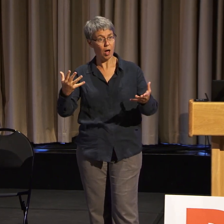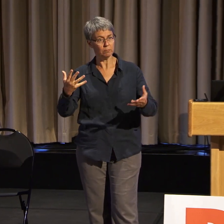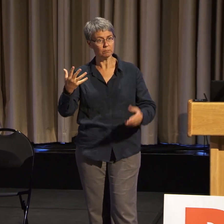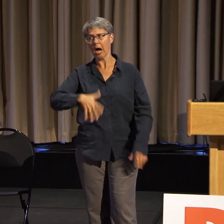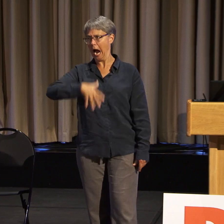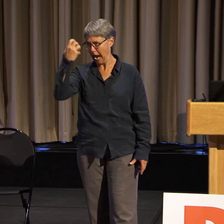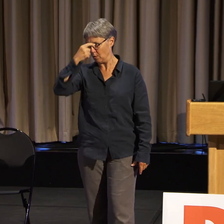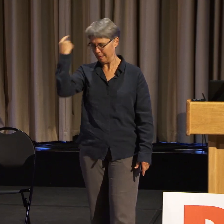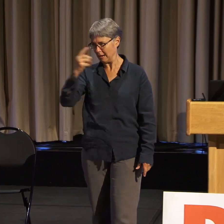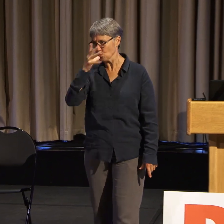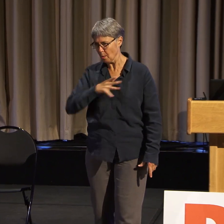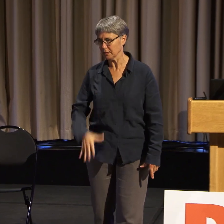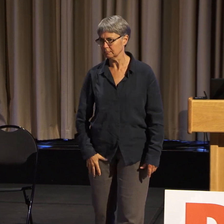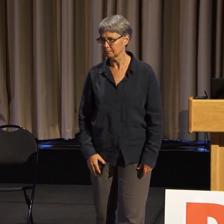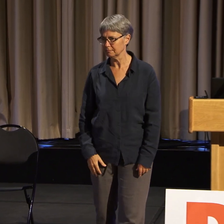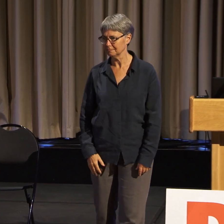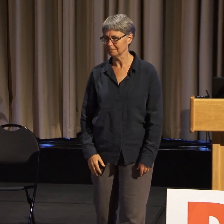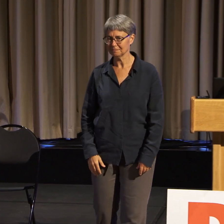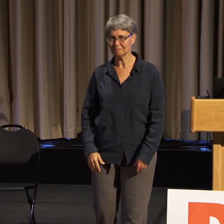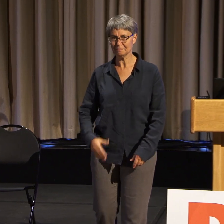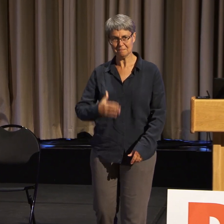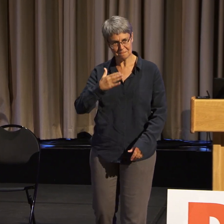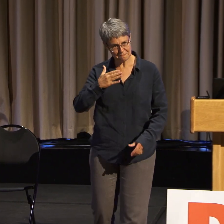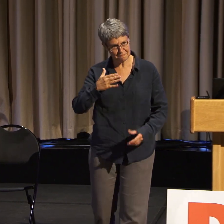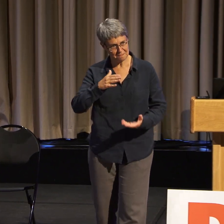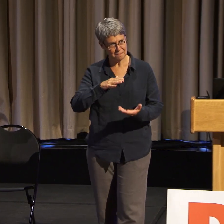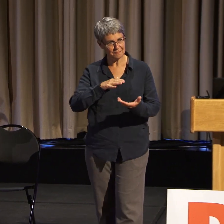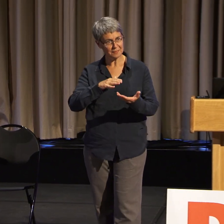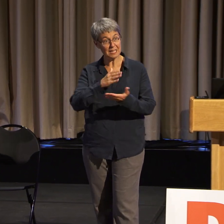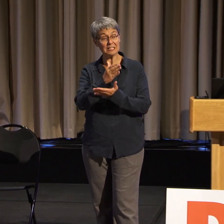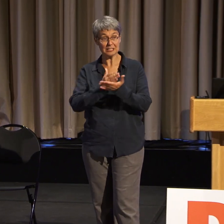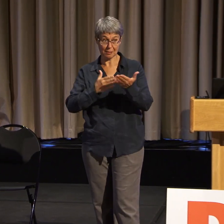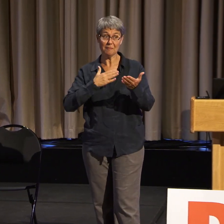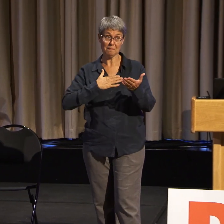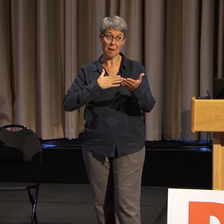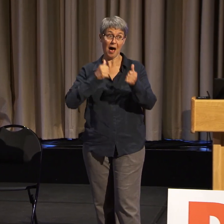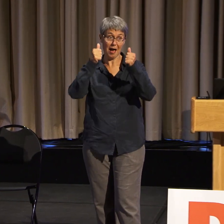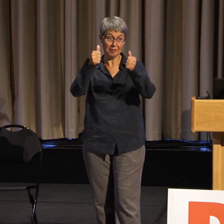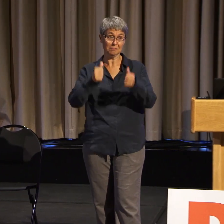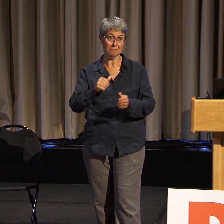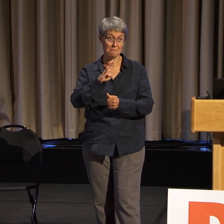Some of my articles, which have gone viral. So it was like, OK, I own that.